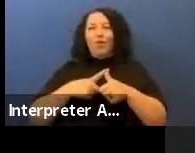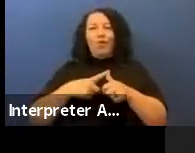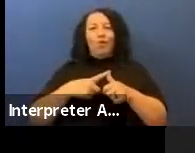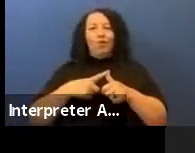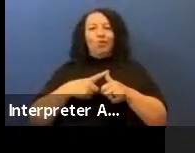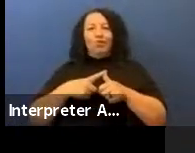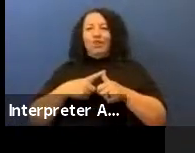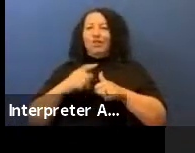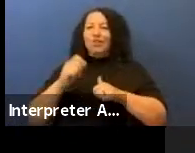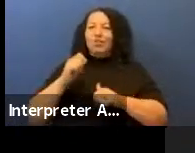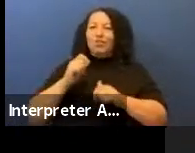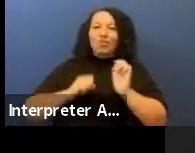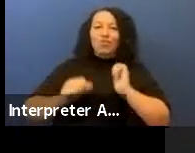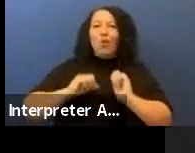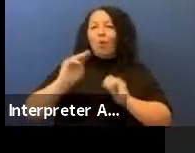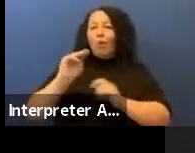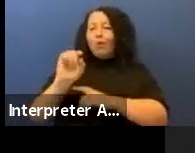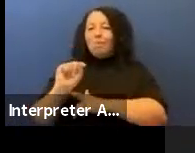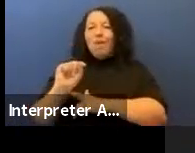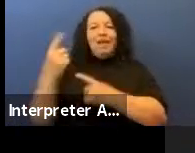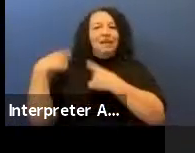had ever done to feature Native American art.